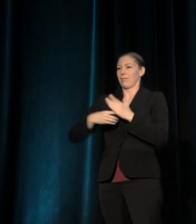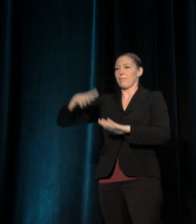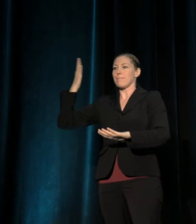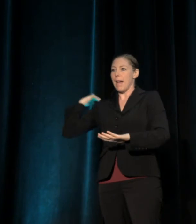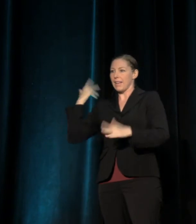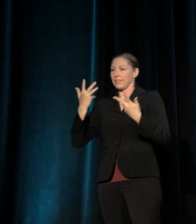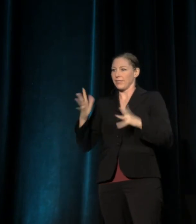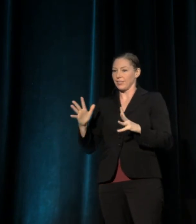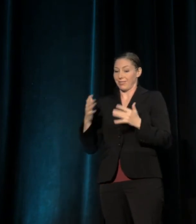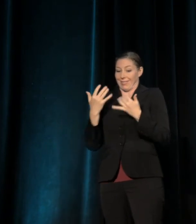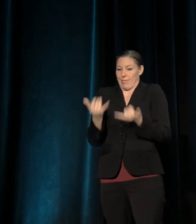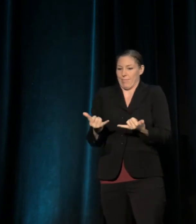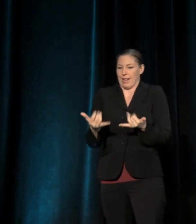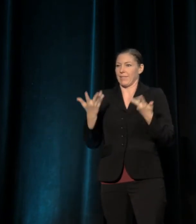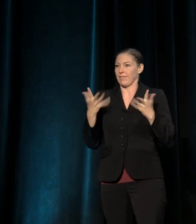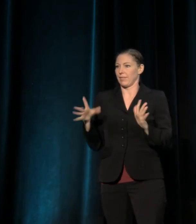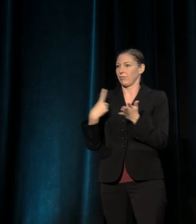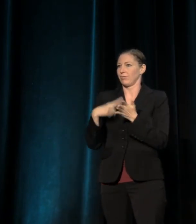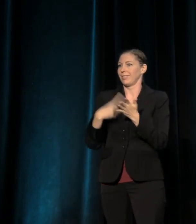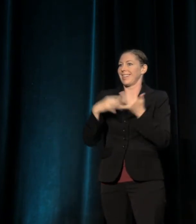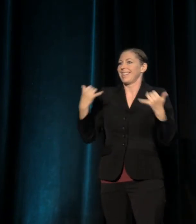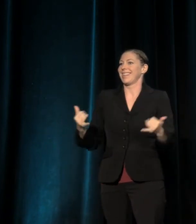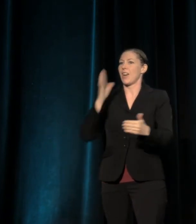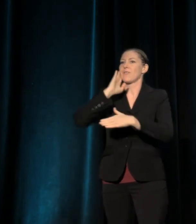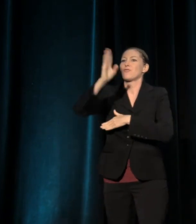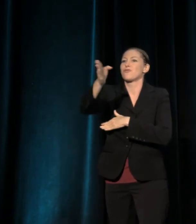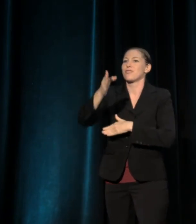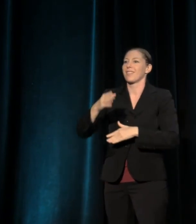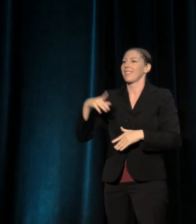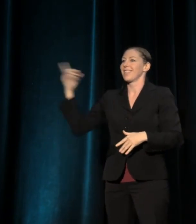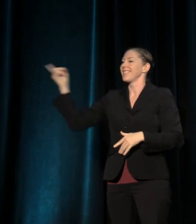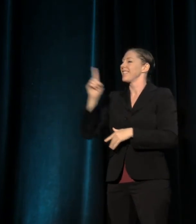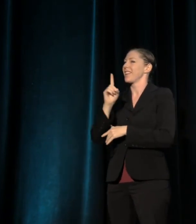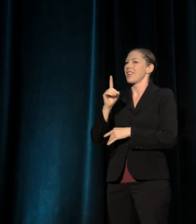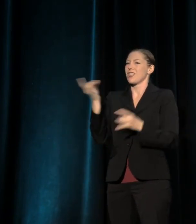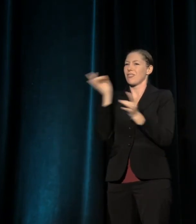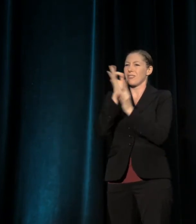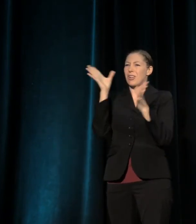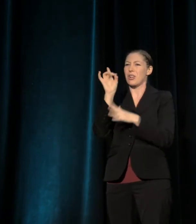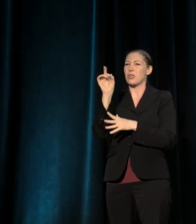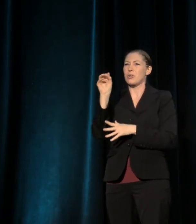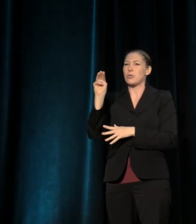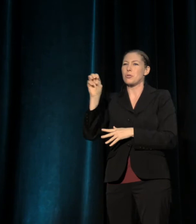The rise of these luxury, doomsday bunkers. Doomsday bunkers for the extremely rich.